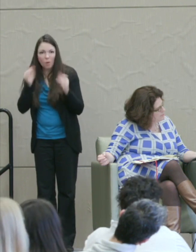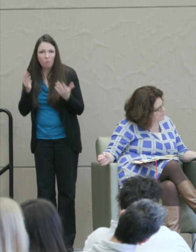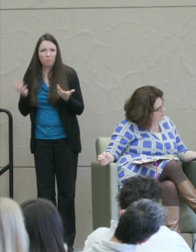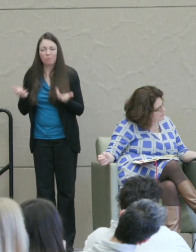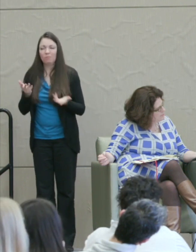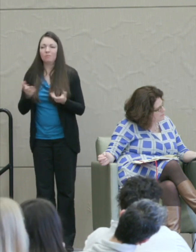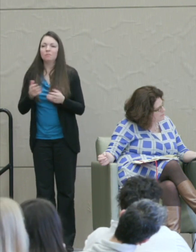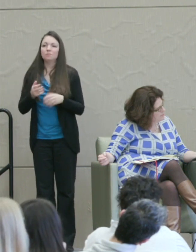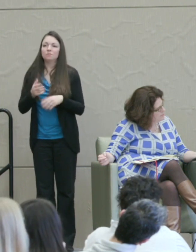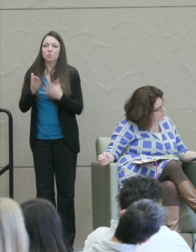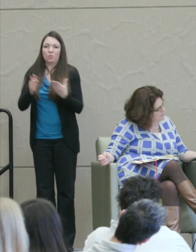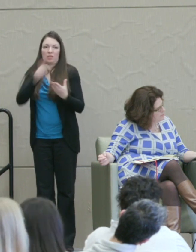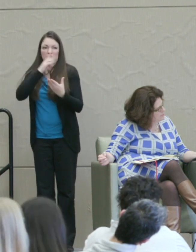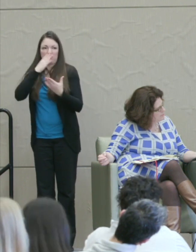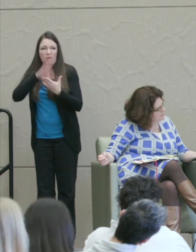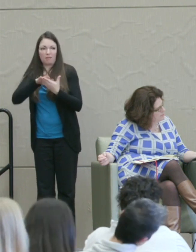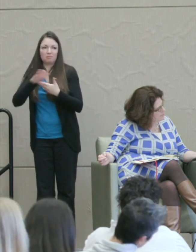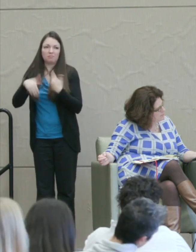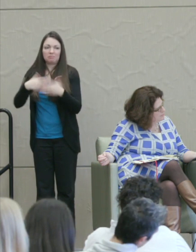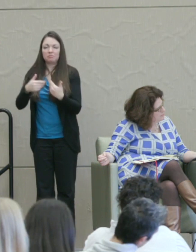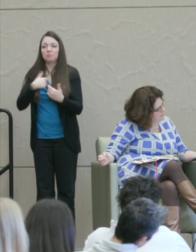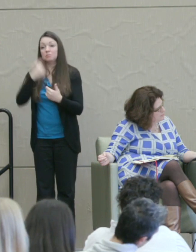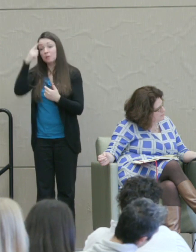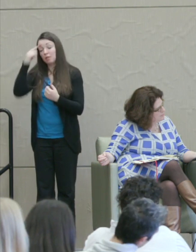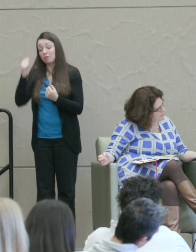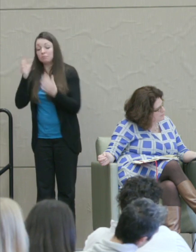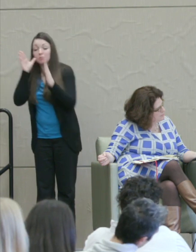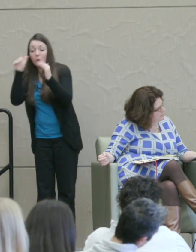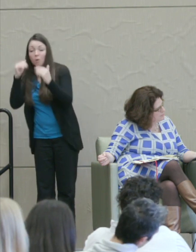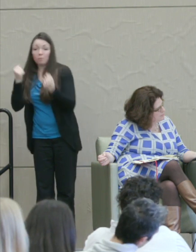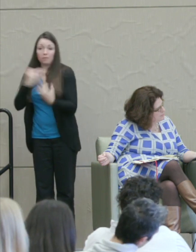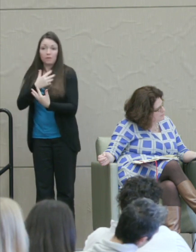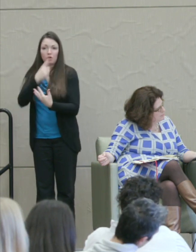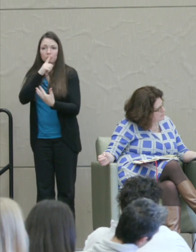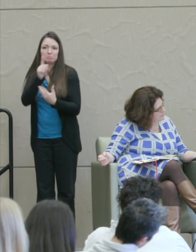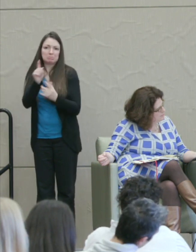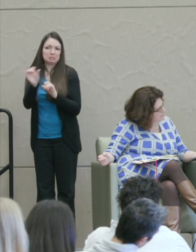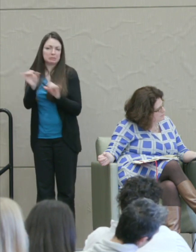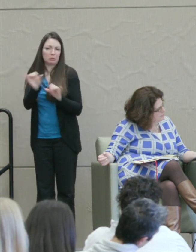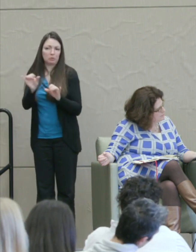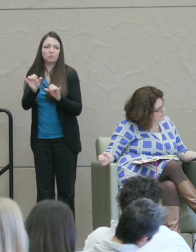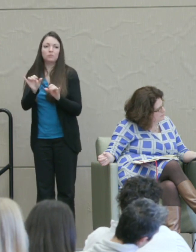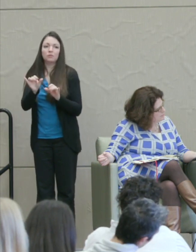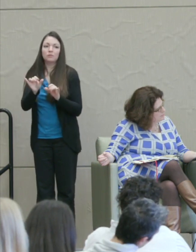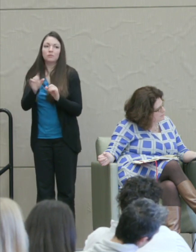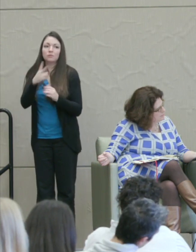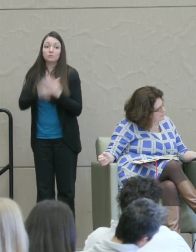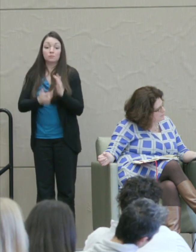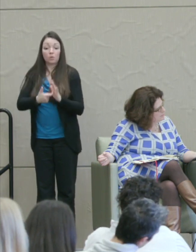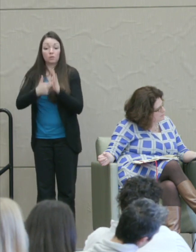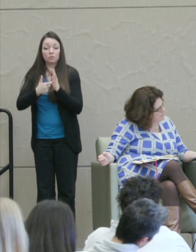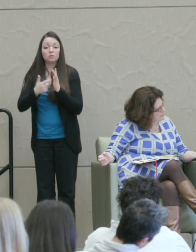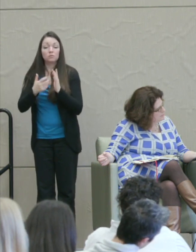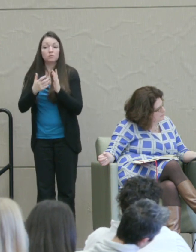Now I think actually hope and fear are quite similar because they both require significant uncertainty.